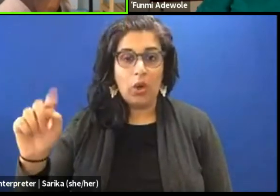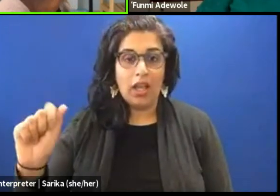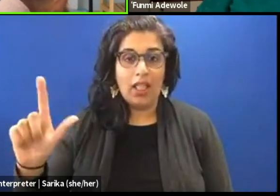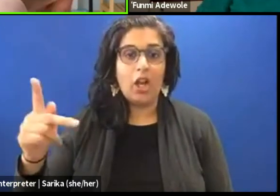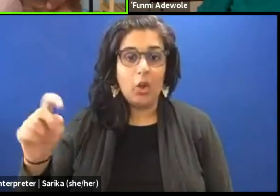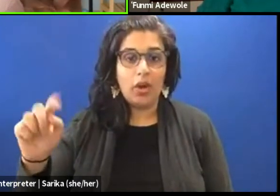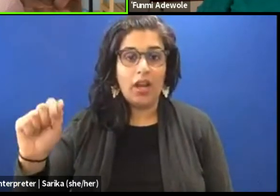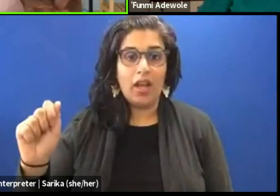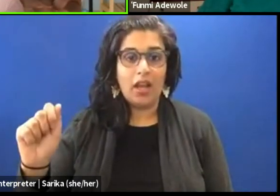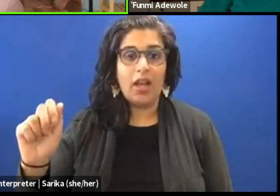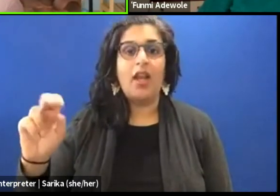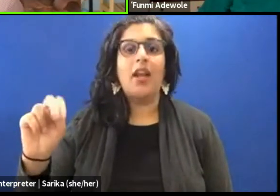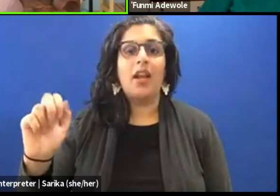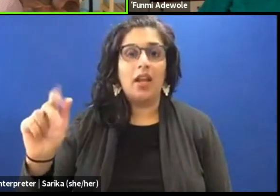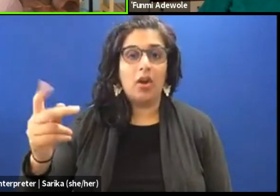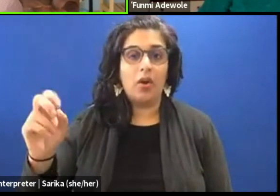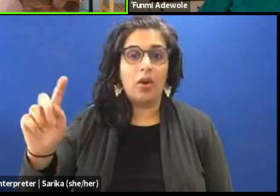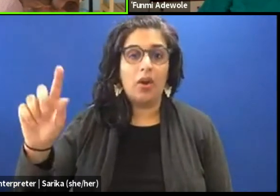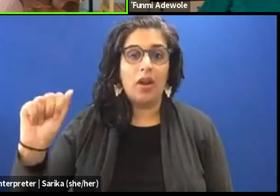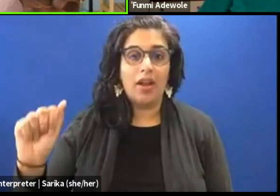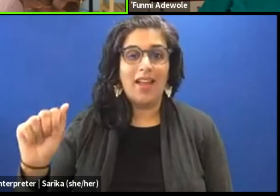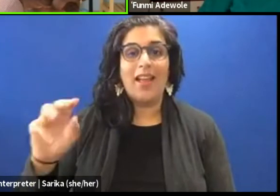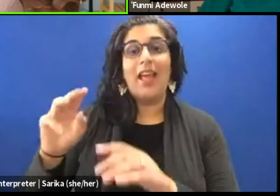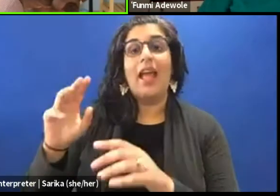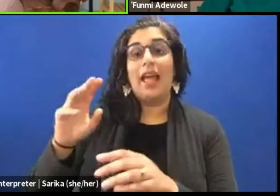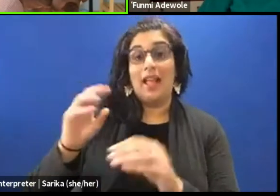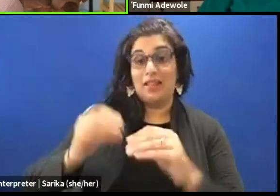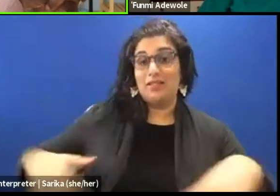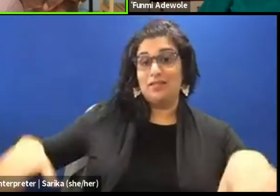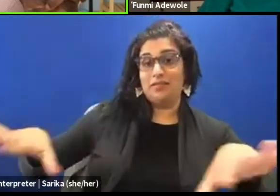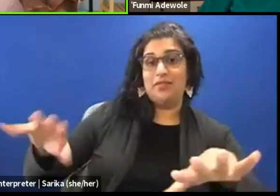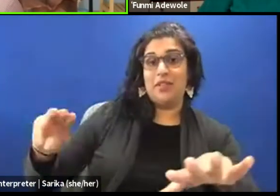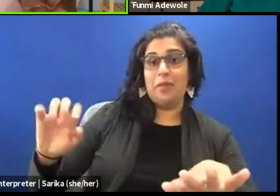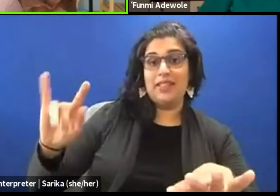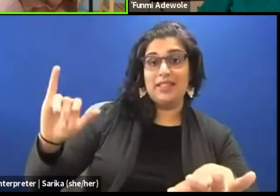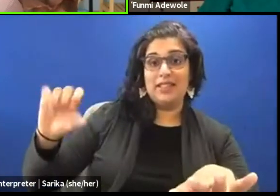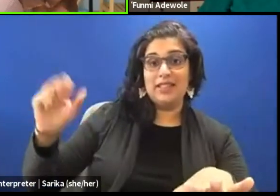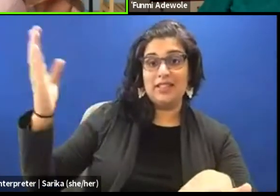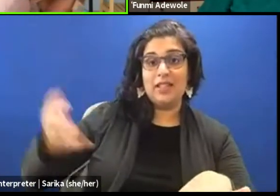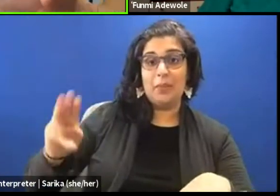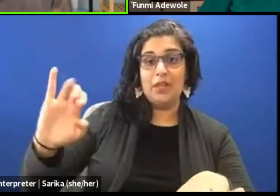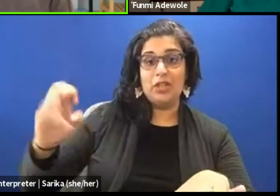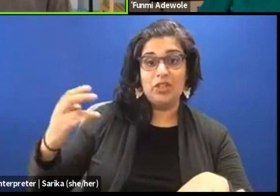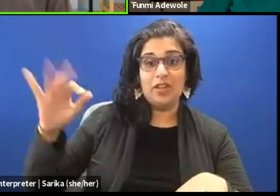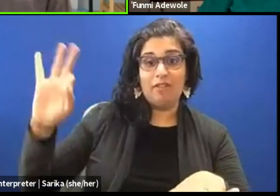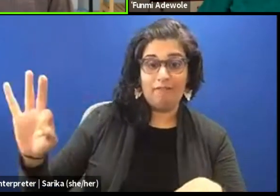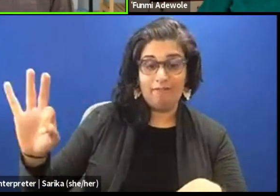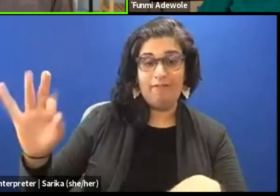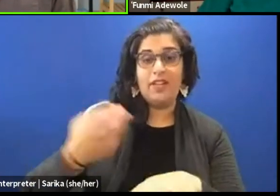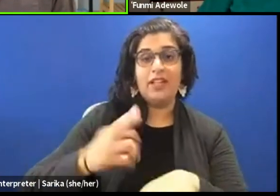And also the university of Regina is on Treaty 4 lands with a presence in Treaty 6.